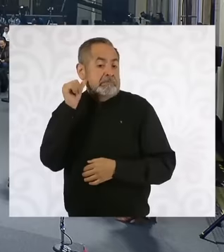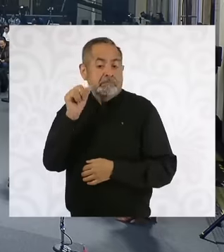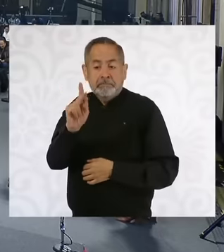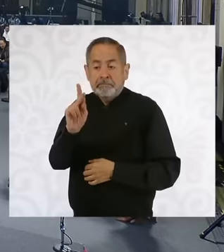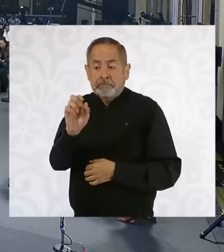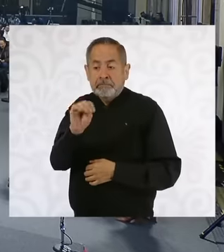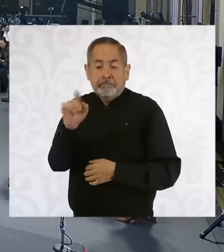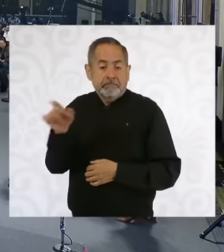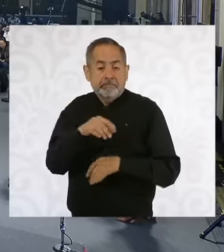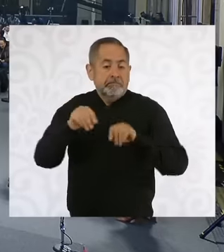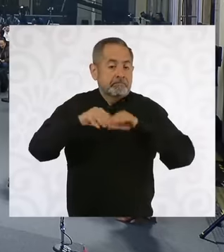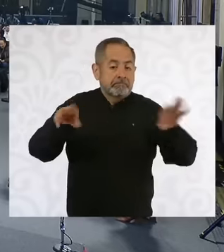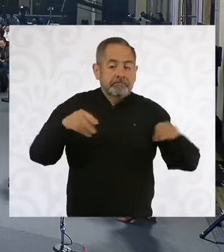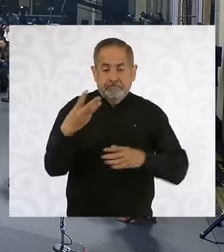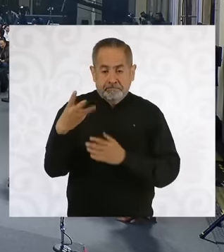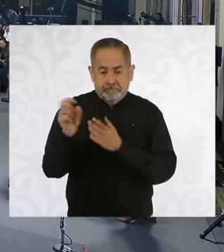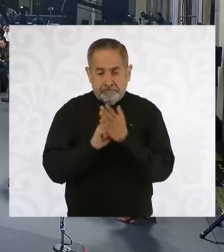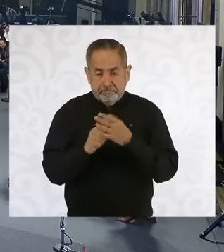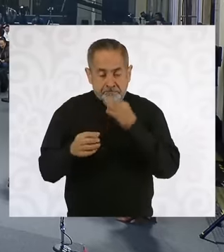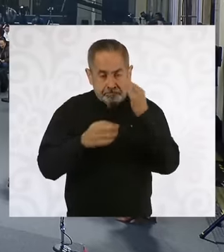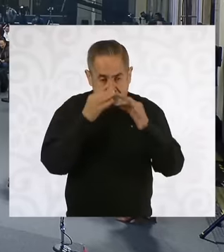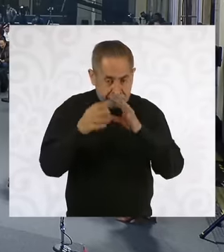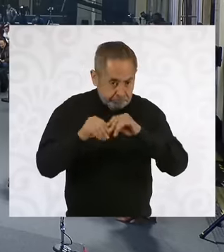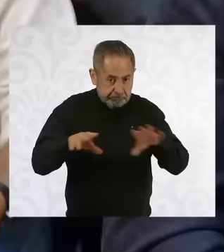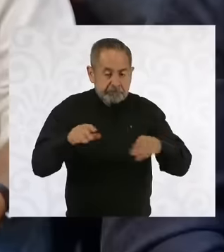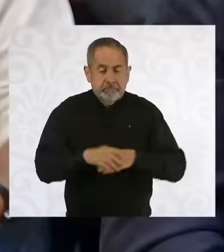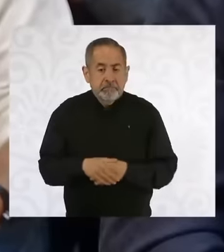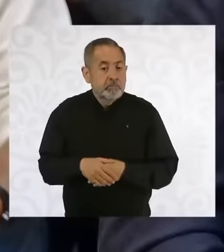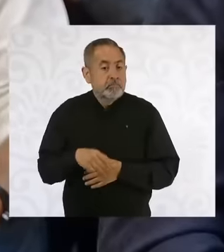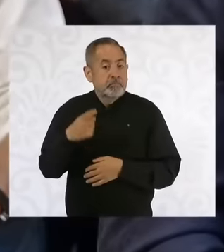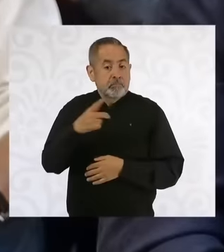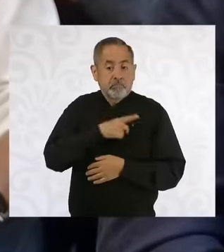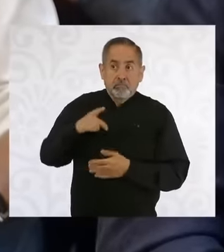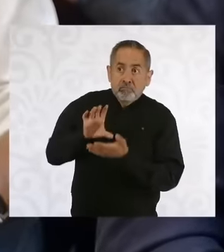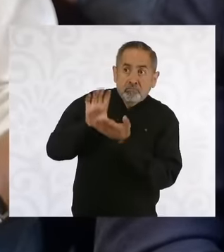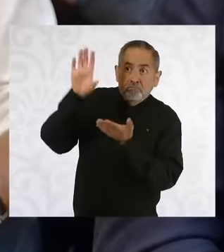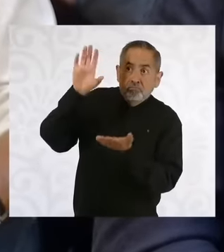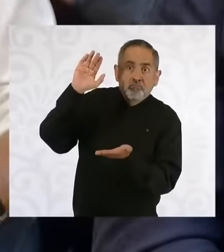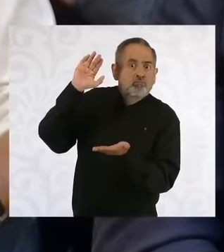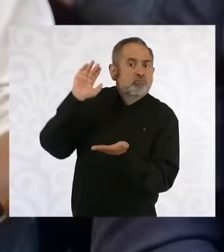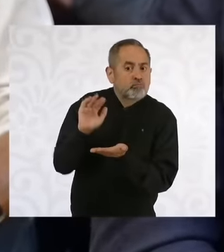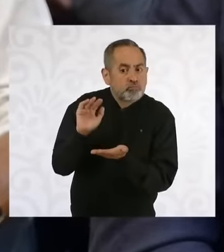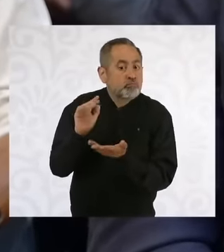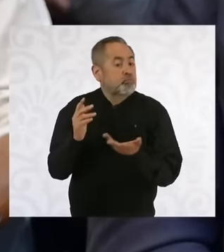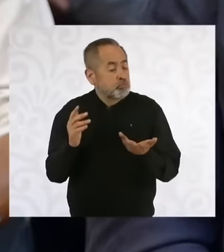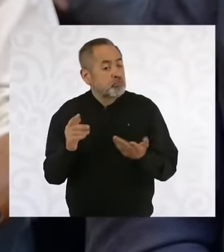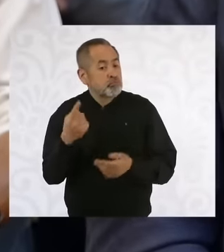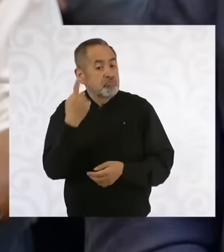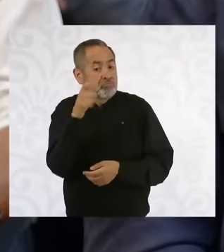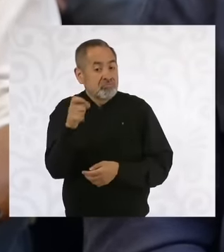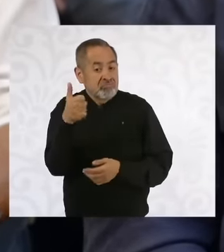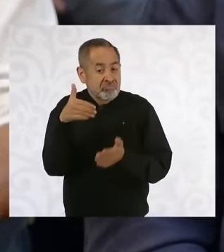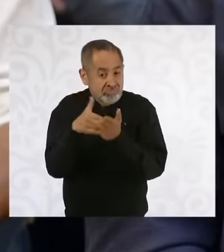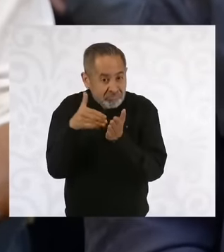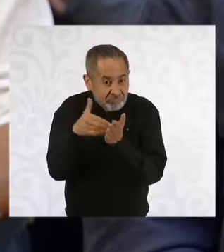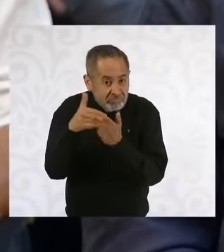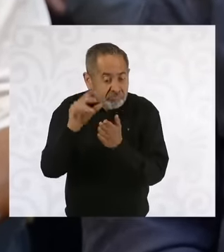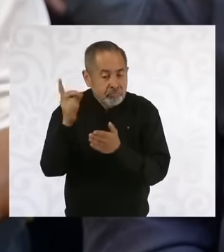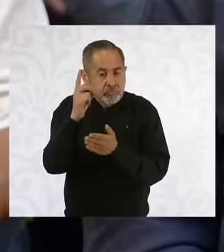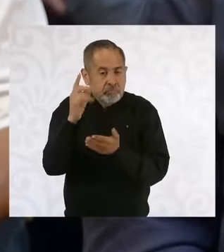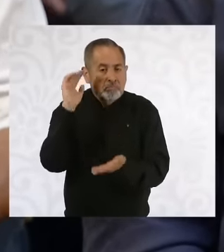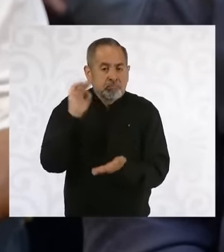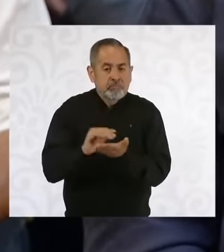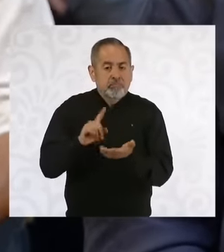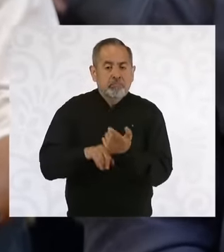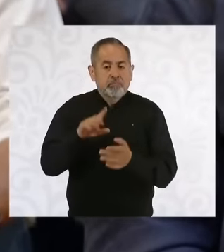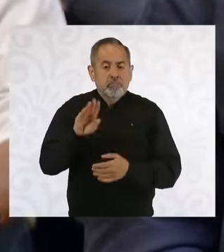for the third quarter Its debt has been reduced from 106 billion dollars to less than 973